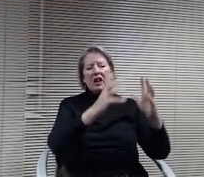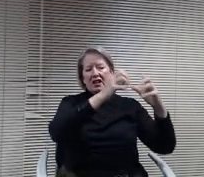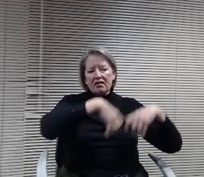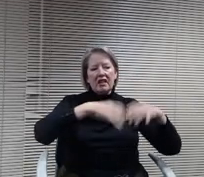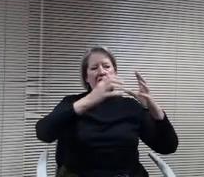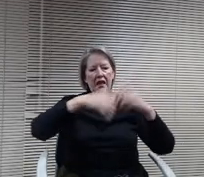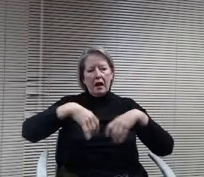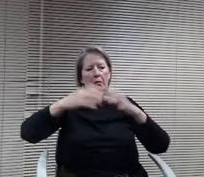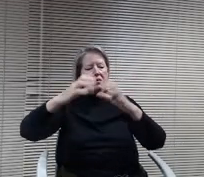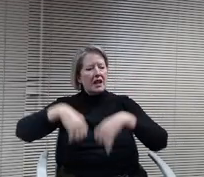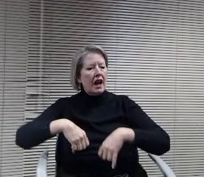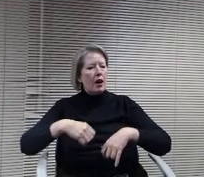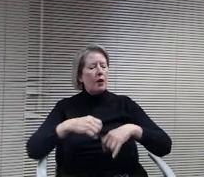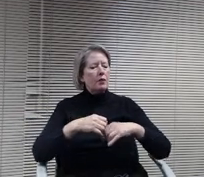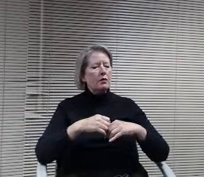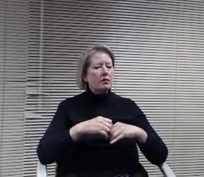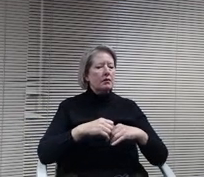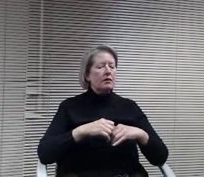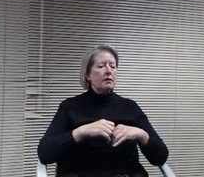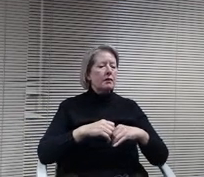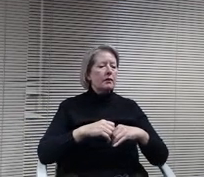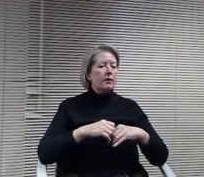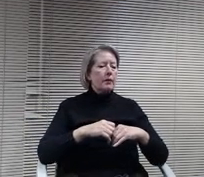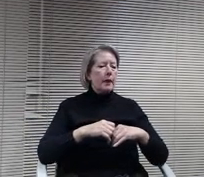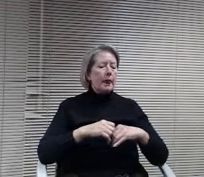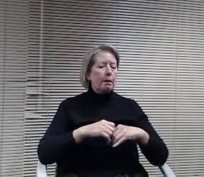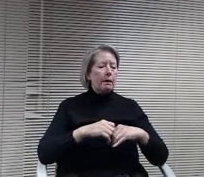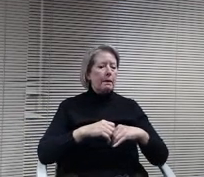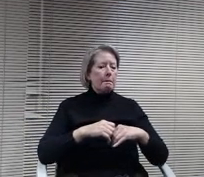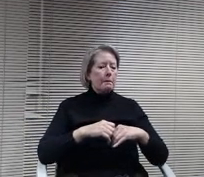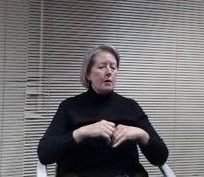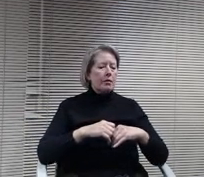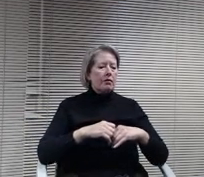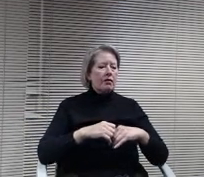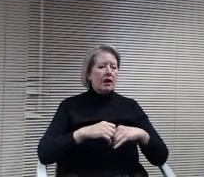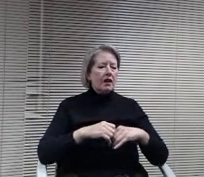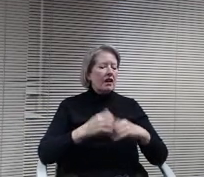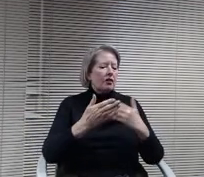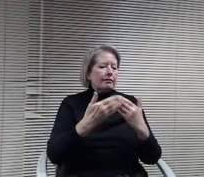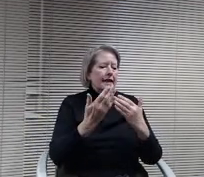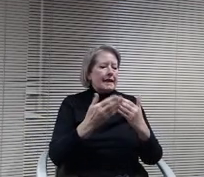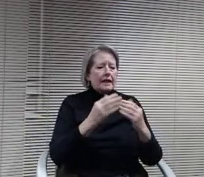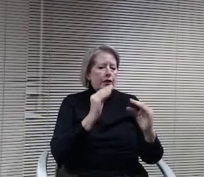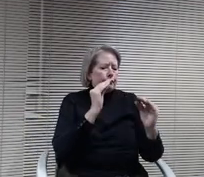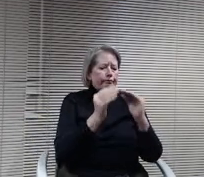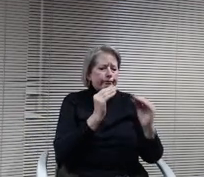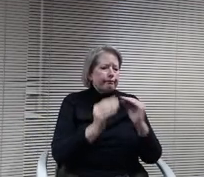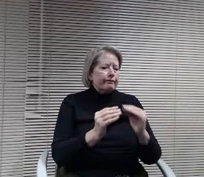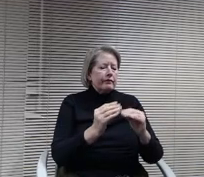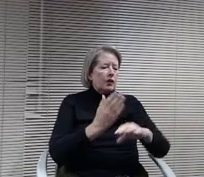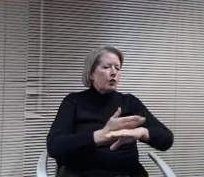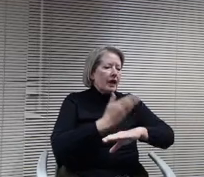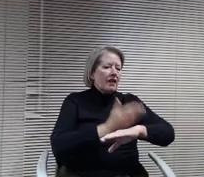They really can. You are made to be reconfigured, and So what we're going to be doing is looking at and working with